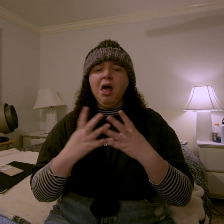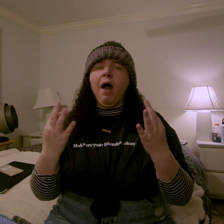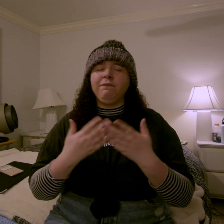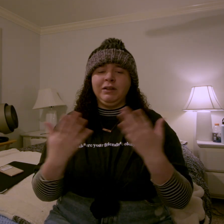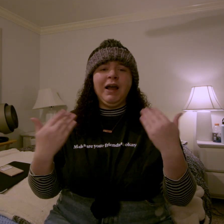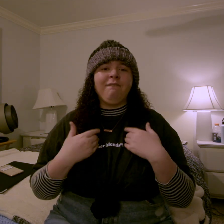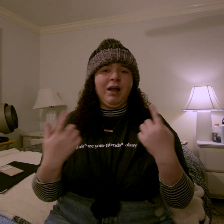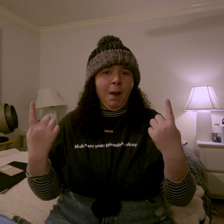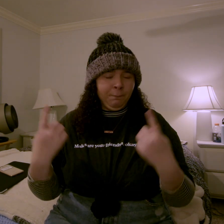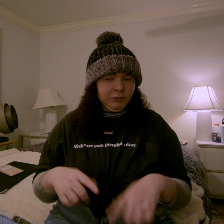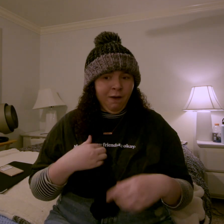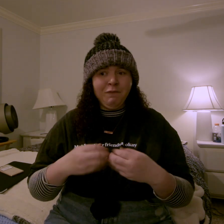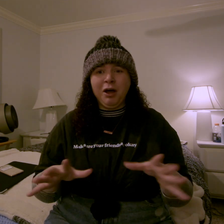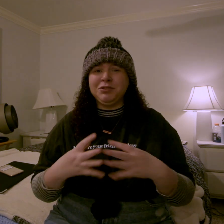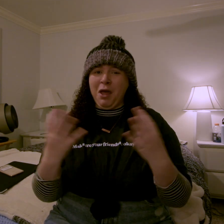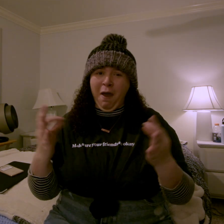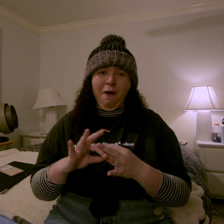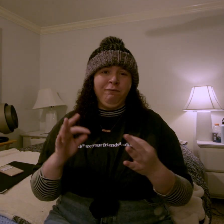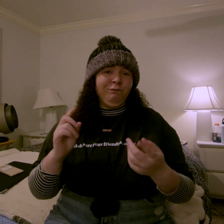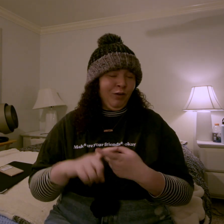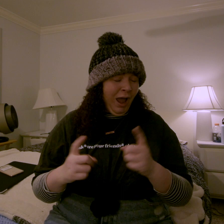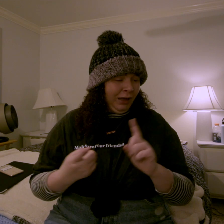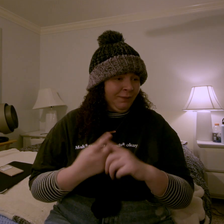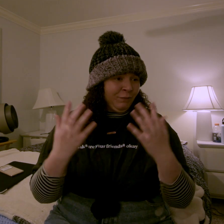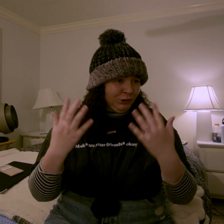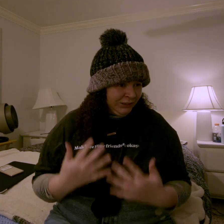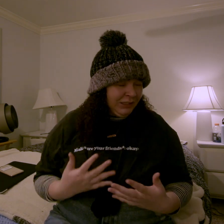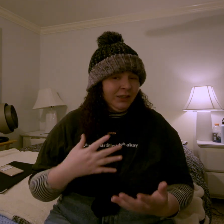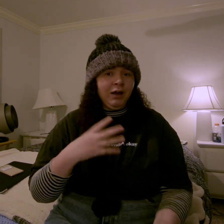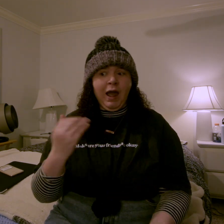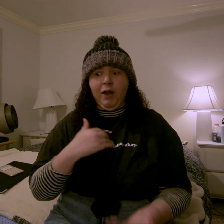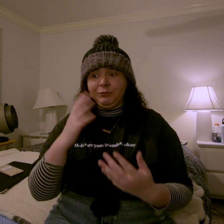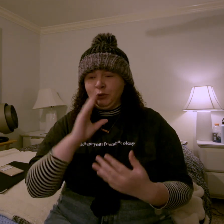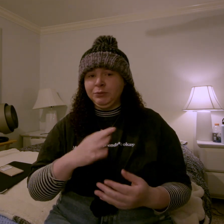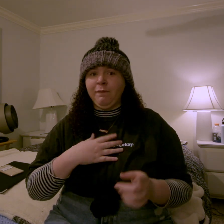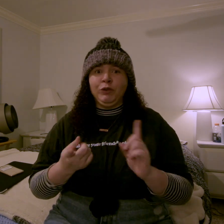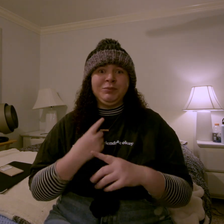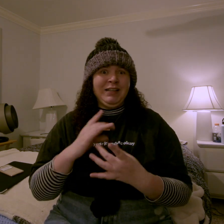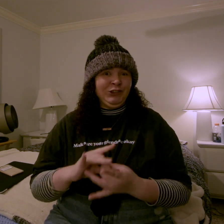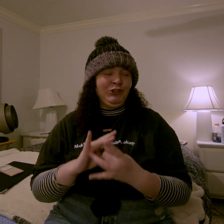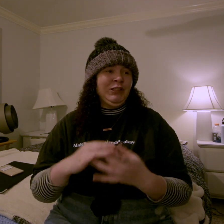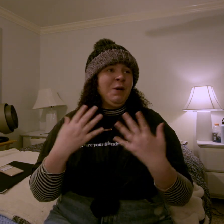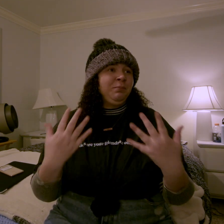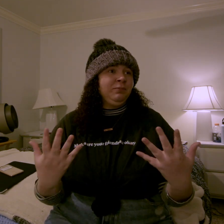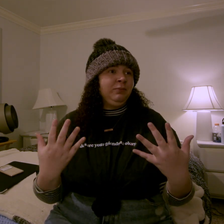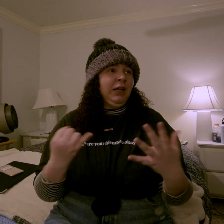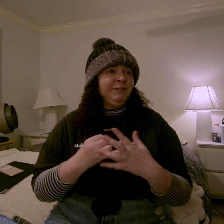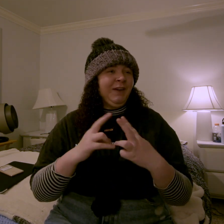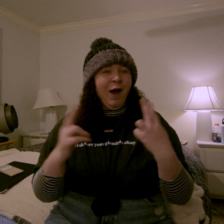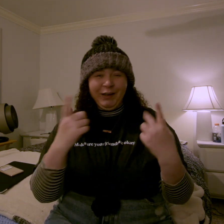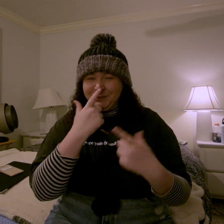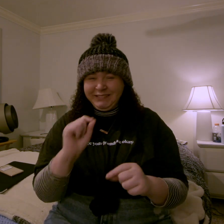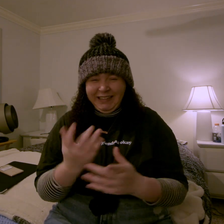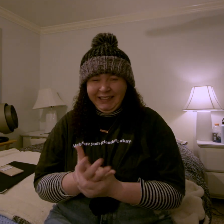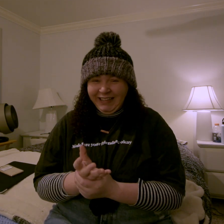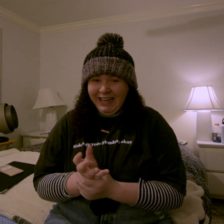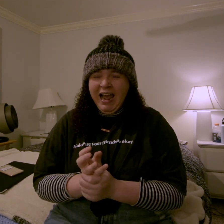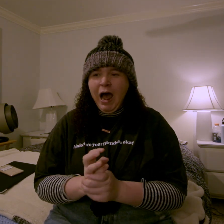a lot of things have happened. i lost a lot of friends unfortunately and experienced my first relationship. it was very interesting